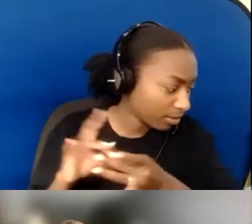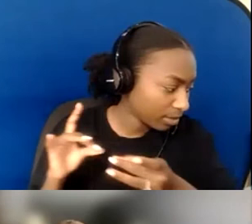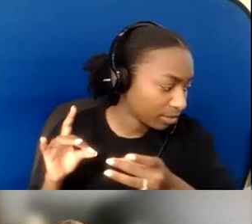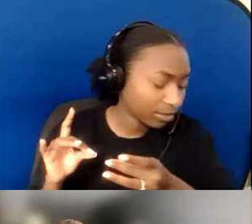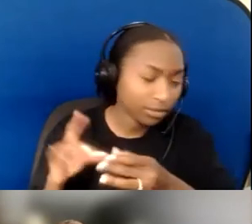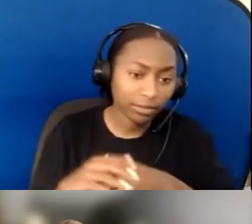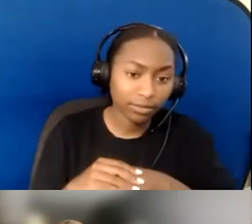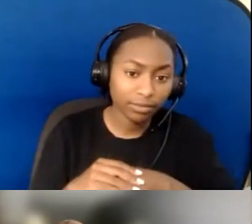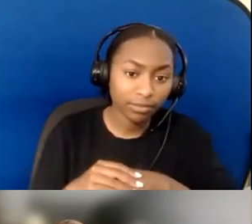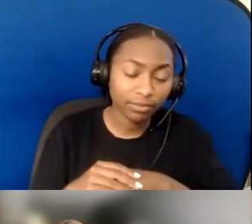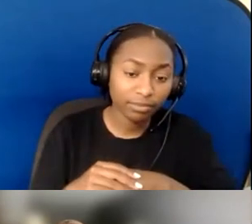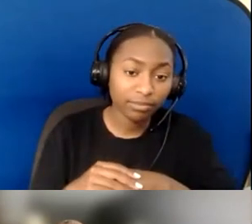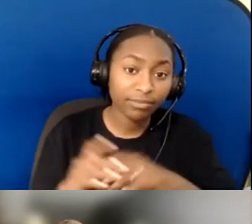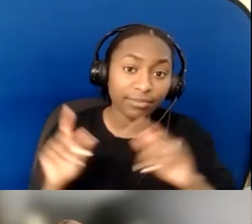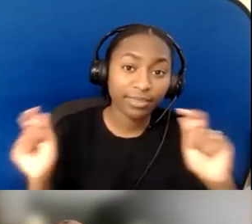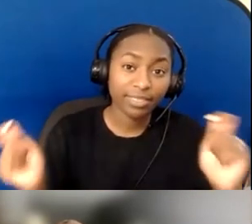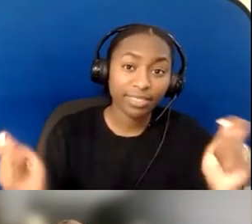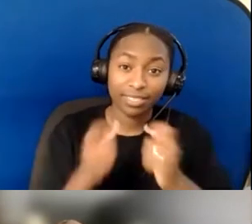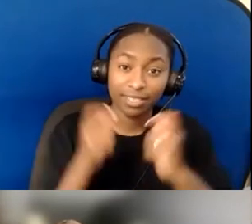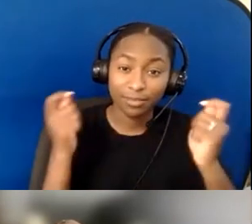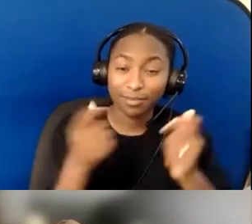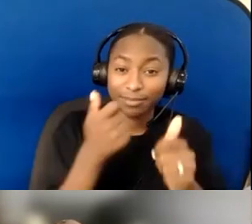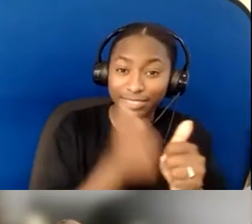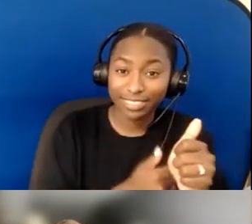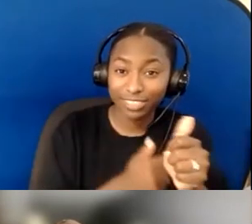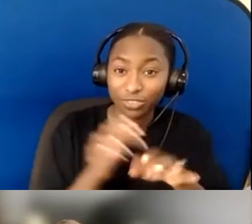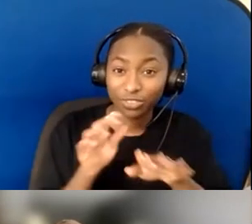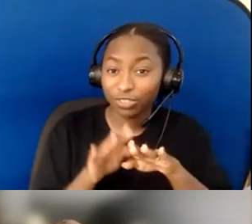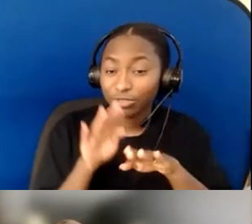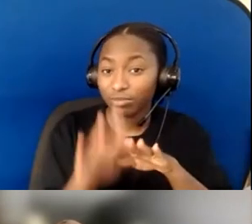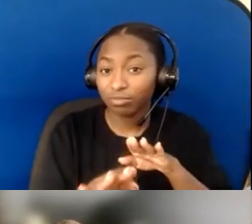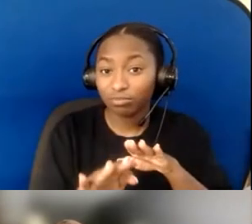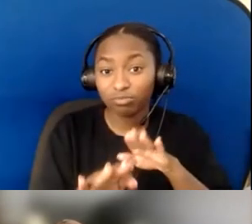every step along the way, whether it's big or small.